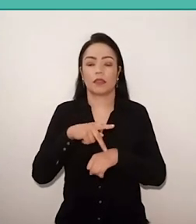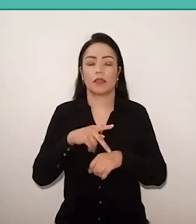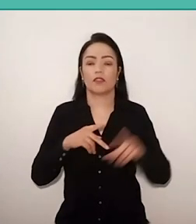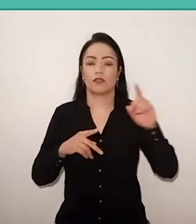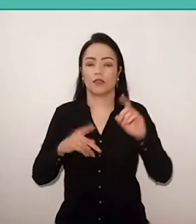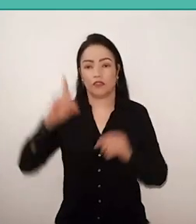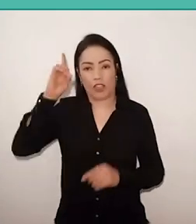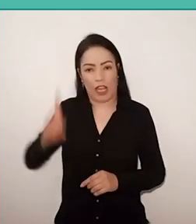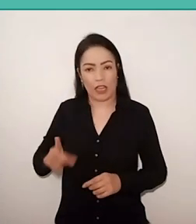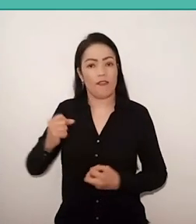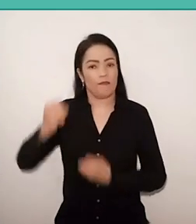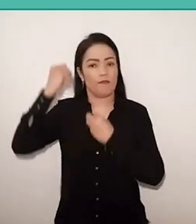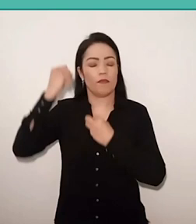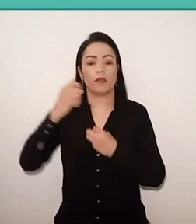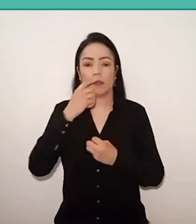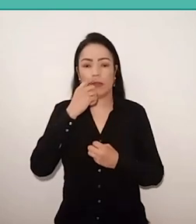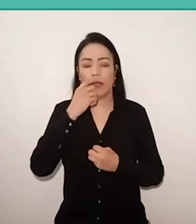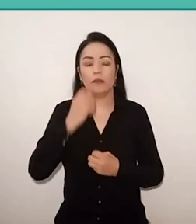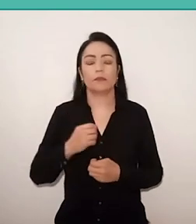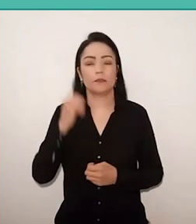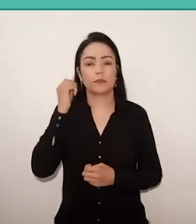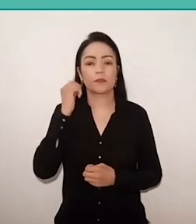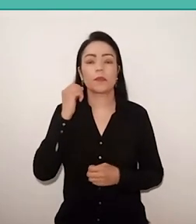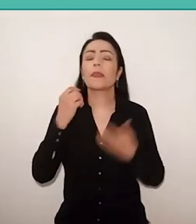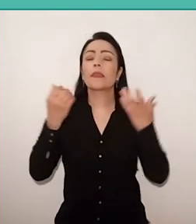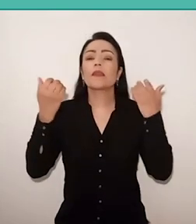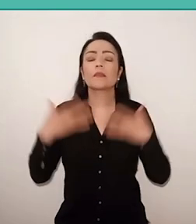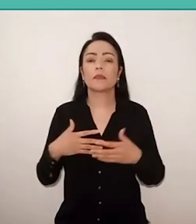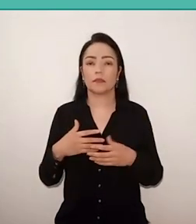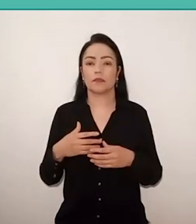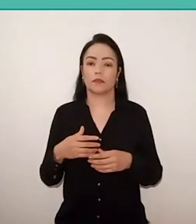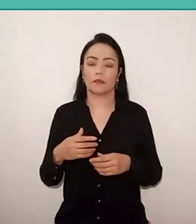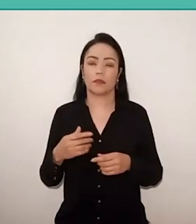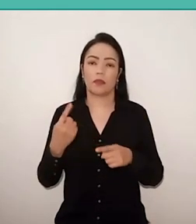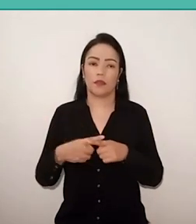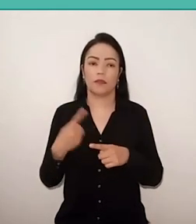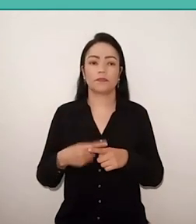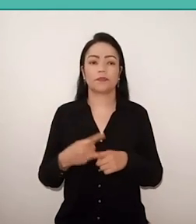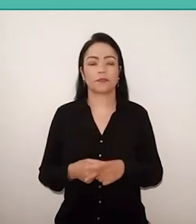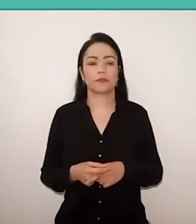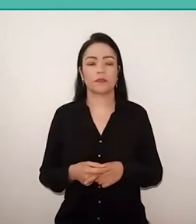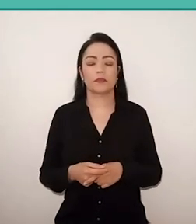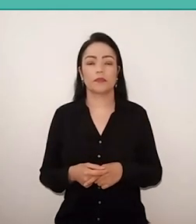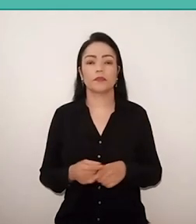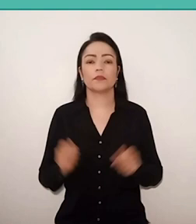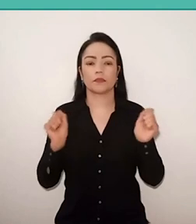Why am I saying this? I'm saying this because our possibility to work with Freire